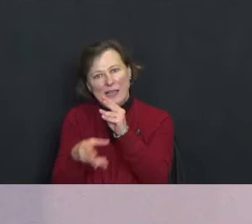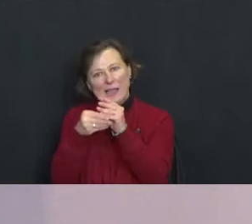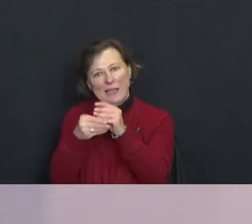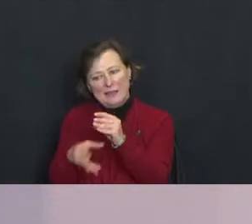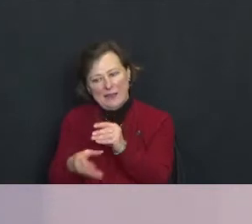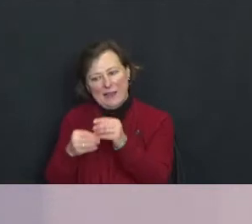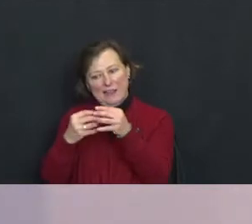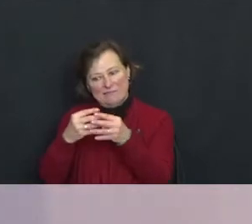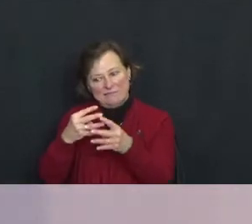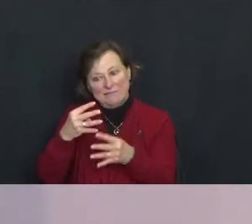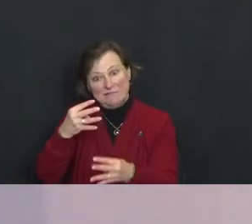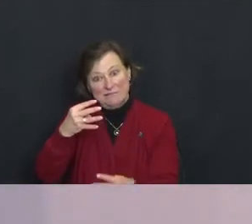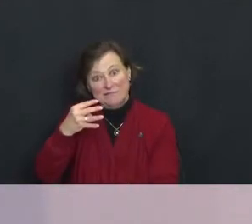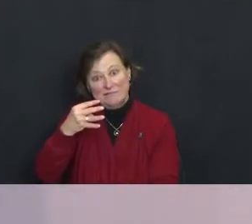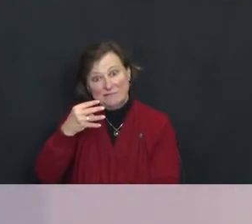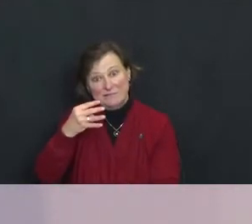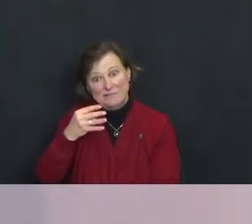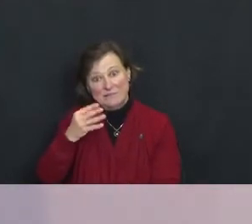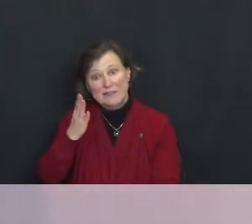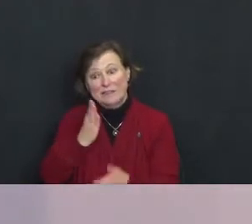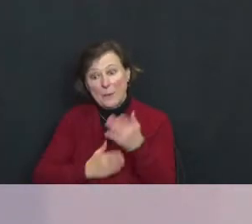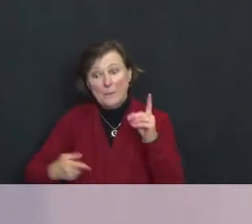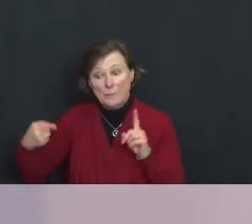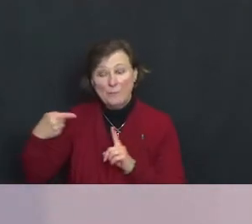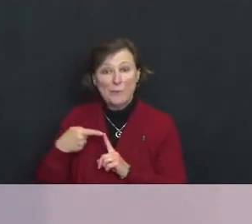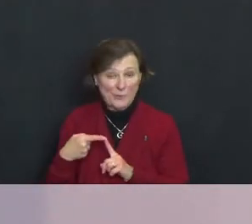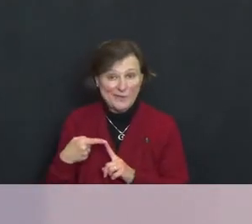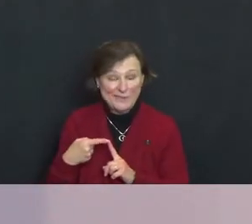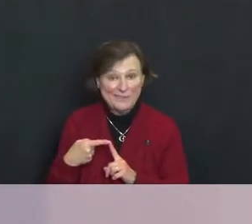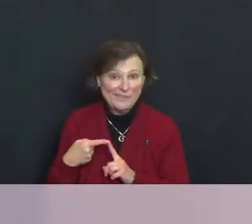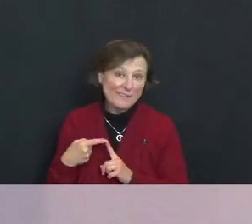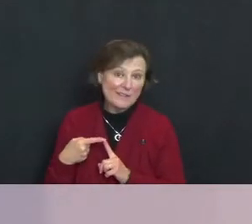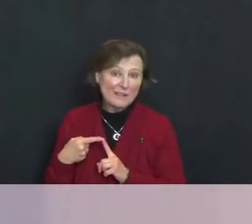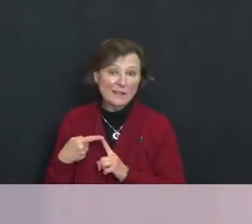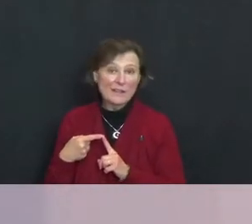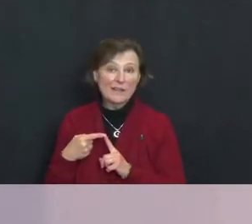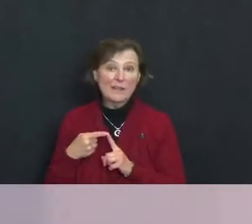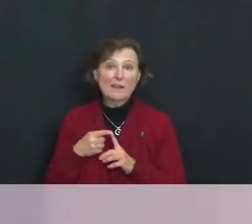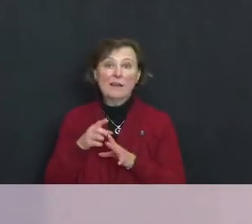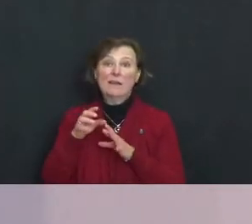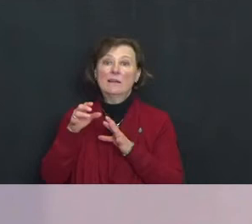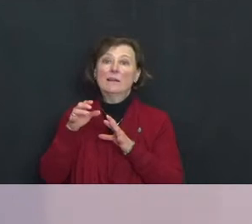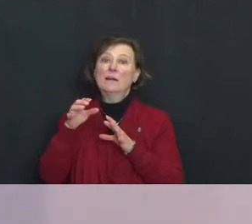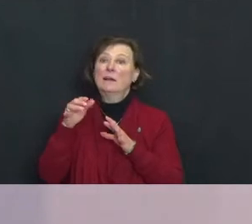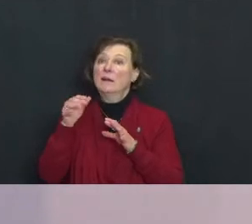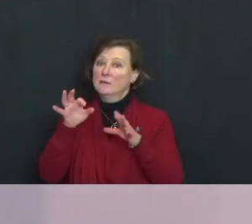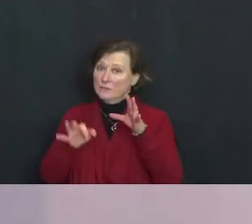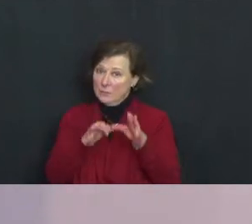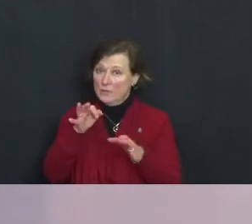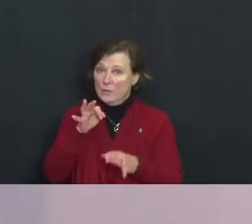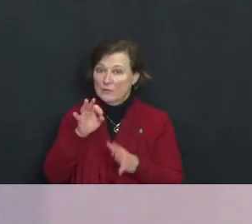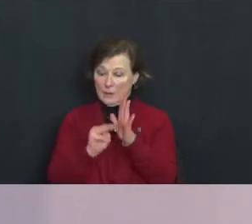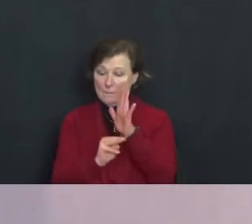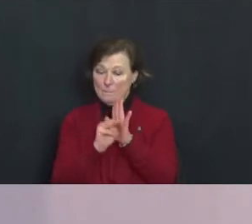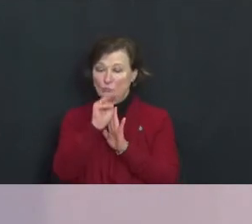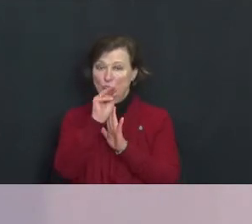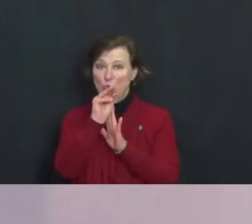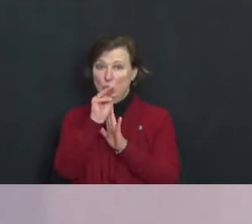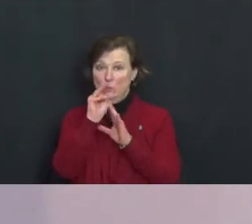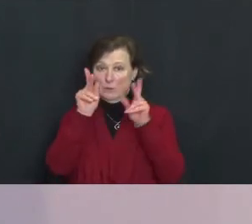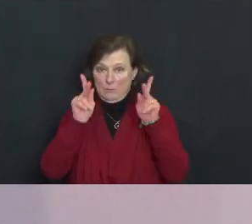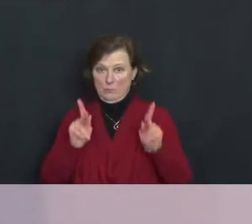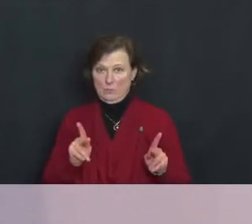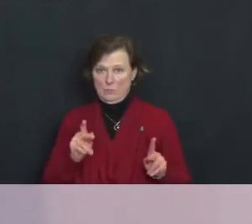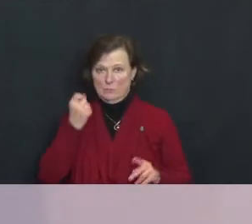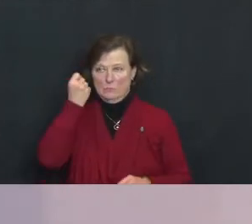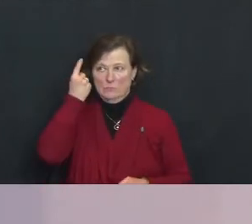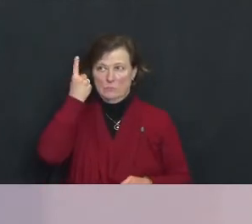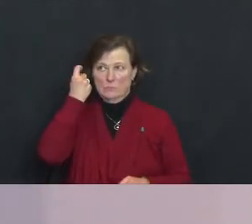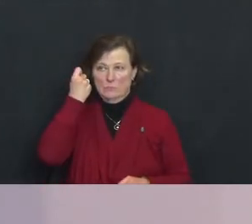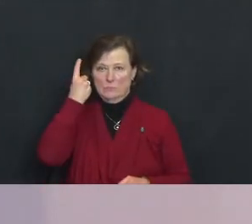At some point, at some point, a spiritually mature person realizes that the evil that